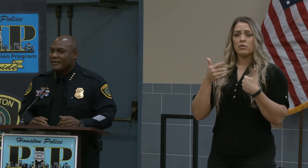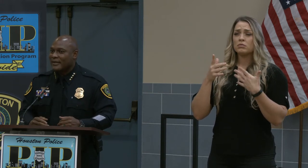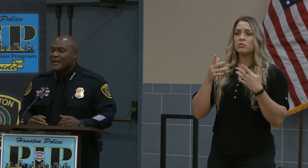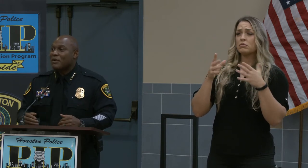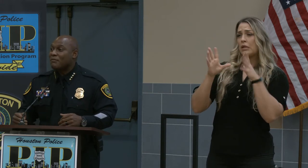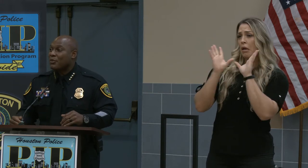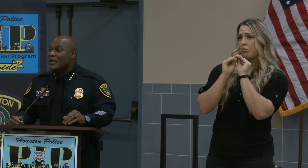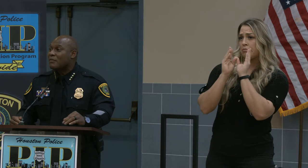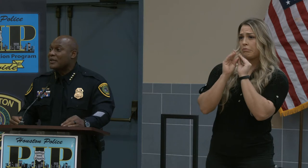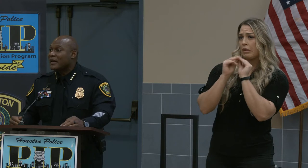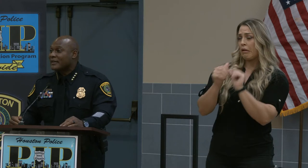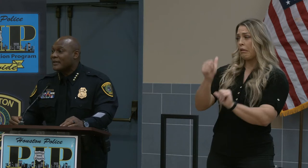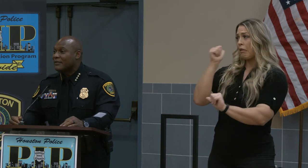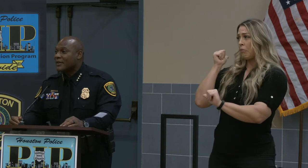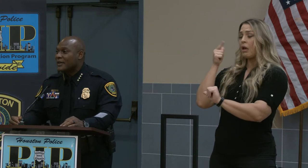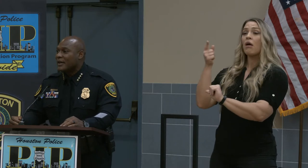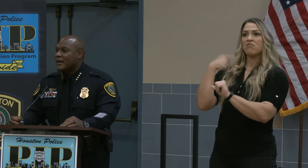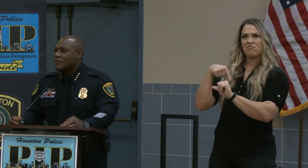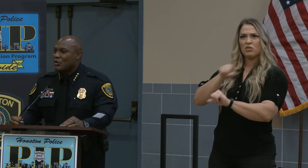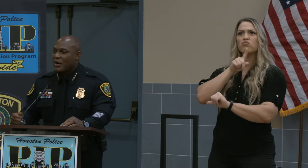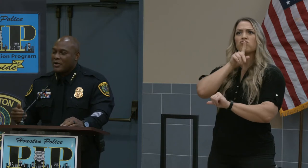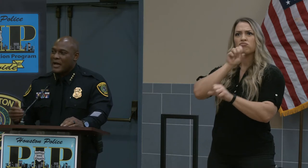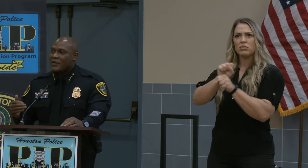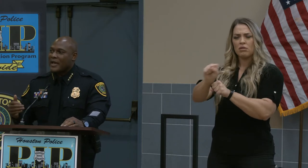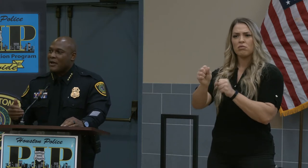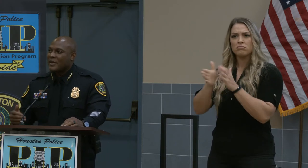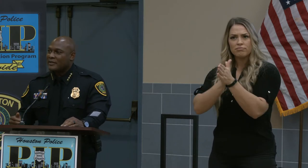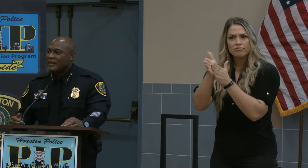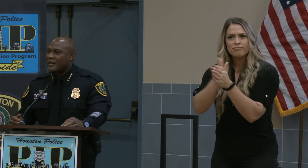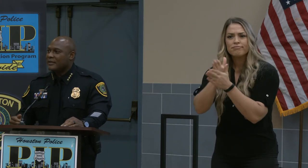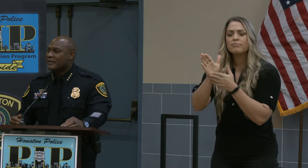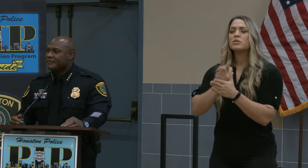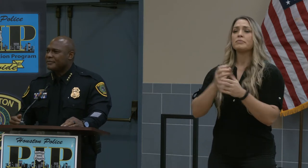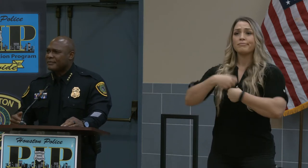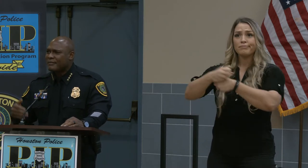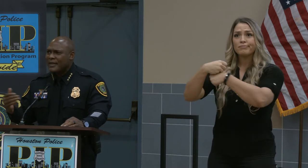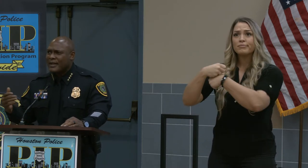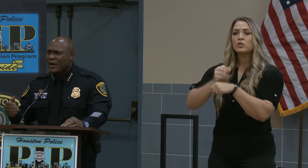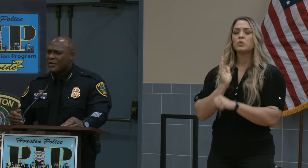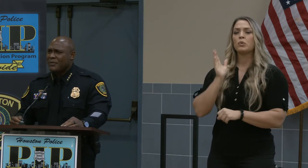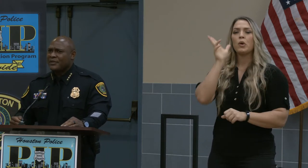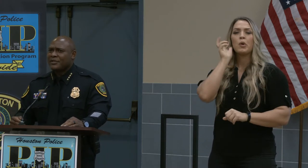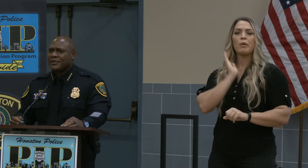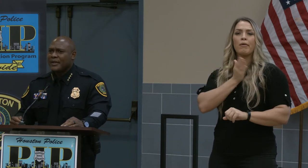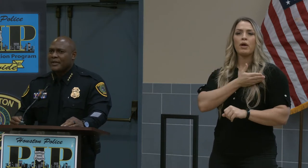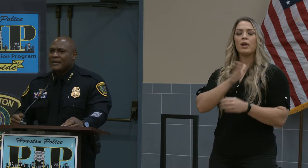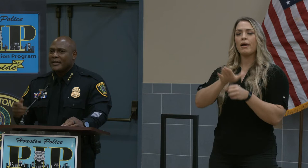And they've been pretty productive. You heard our county judge and our commissioner get